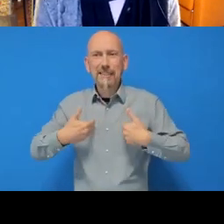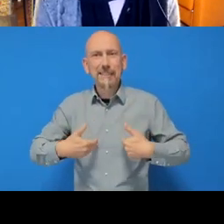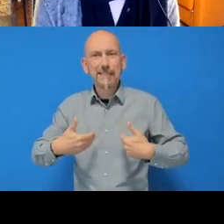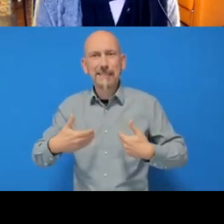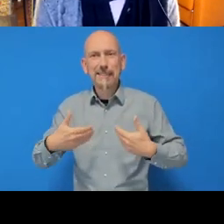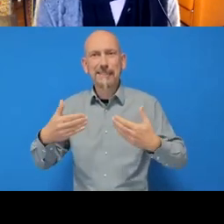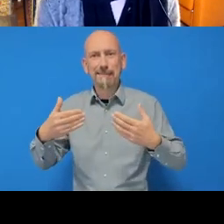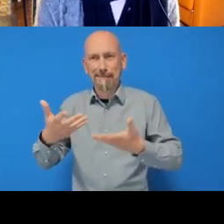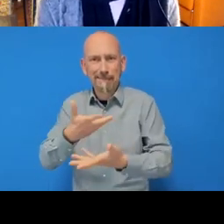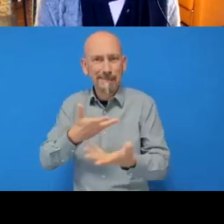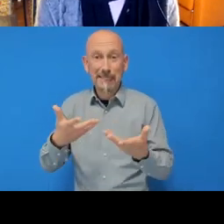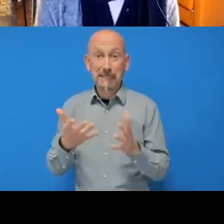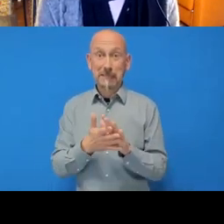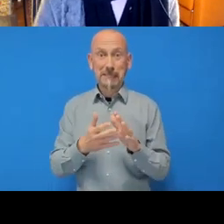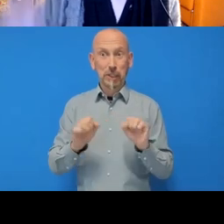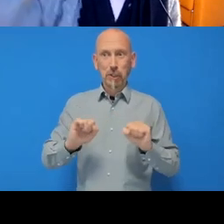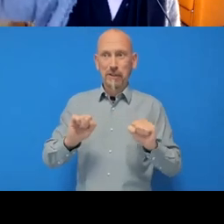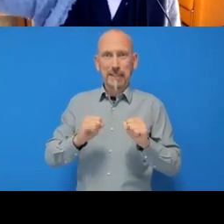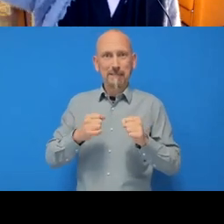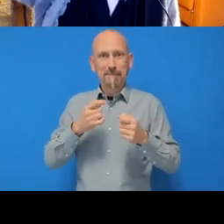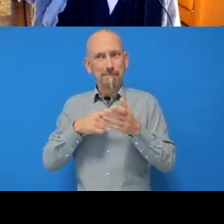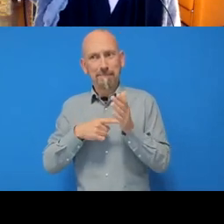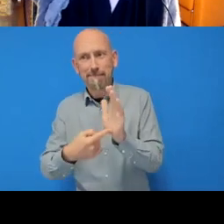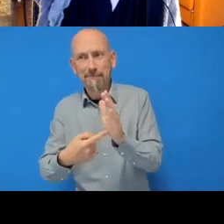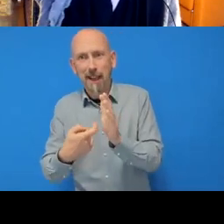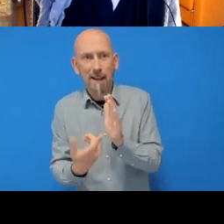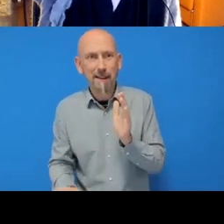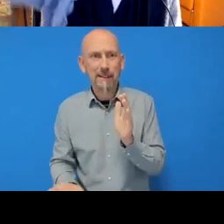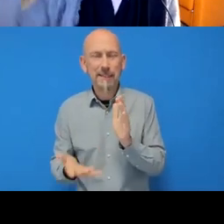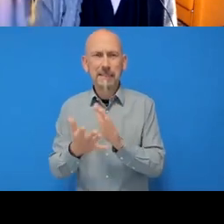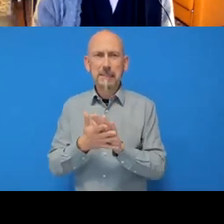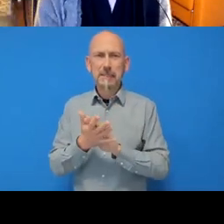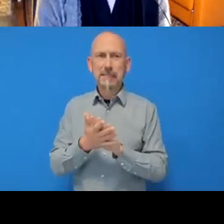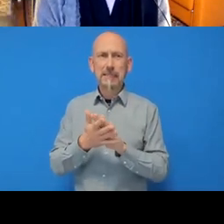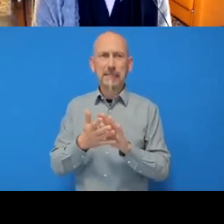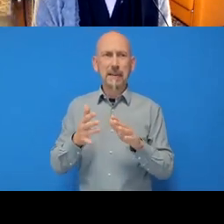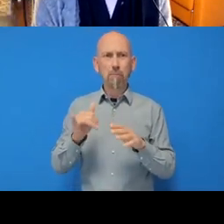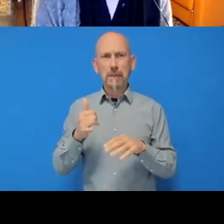So yeah, we probably don't want to be switching between GitHub Desktop and RStudio all day right? Especially-.